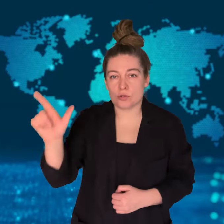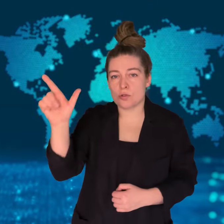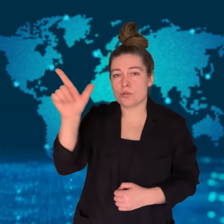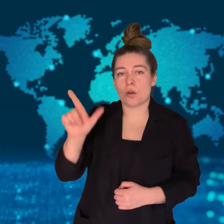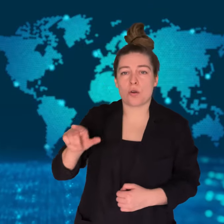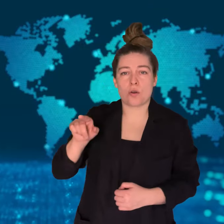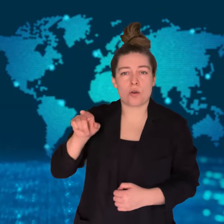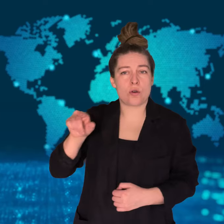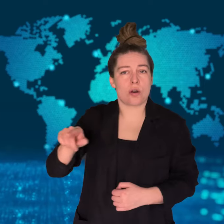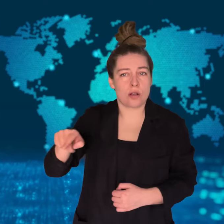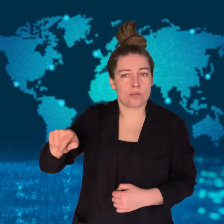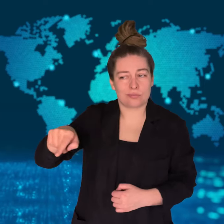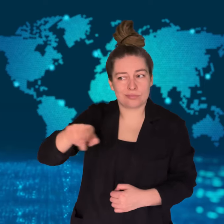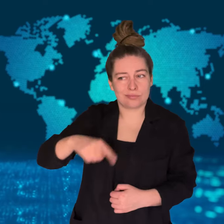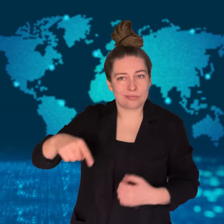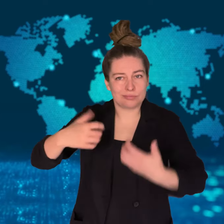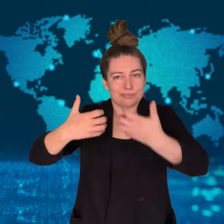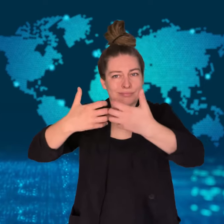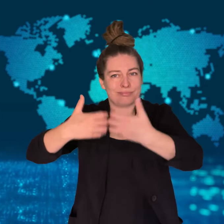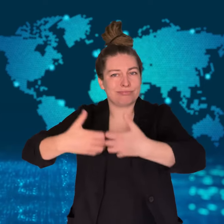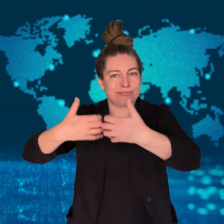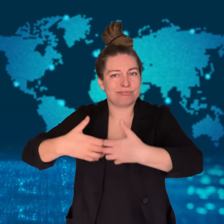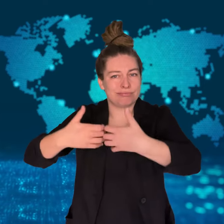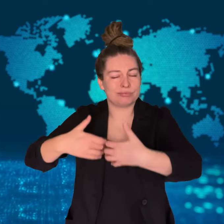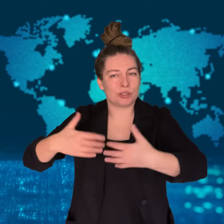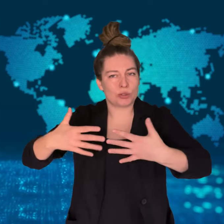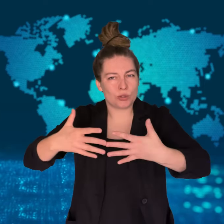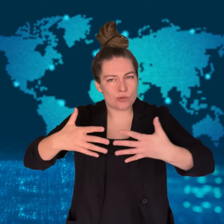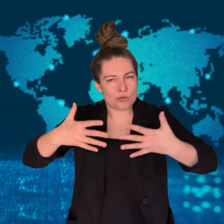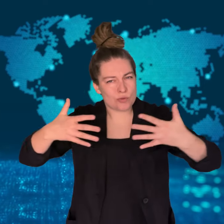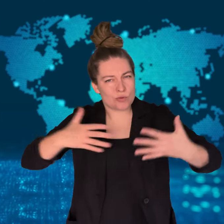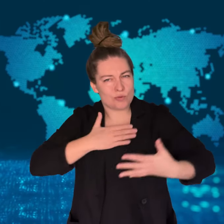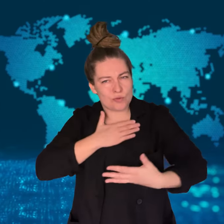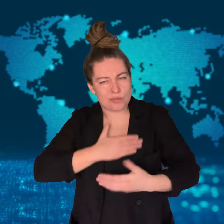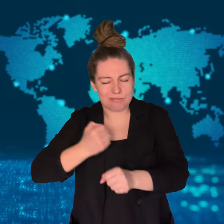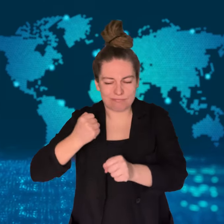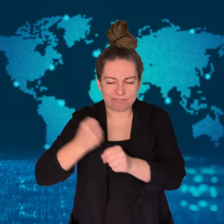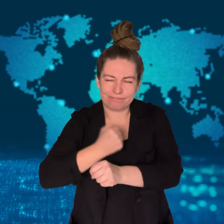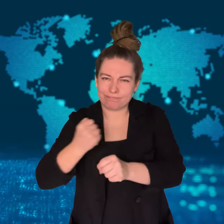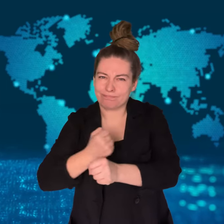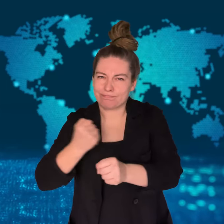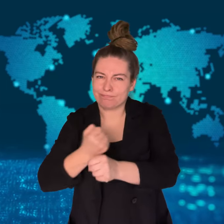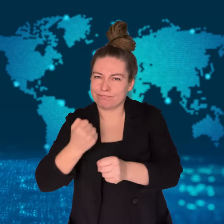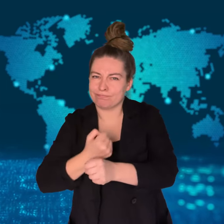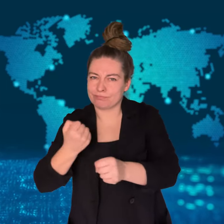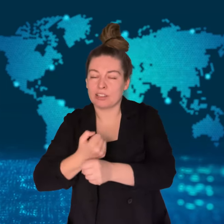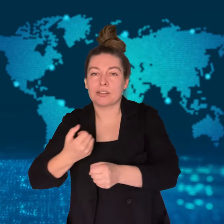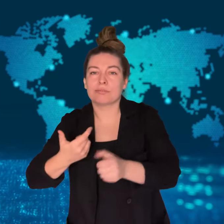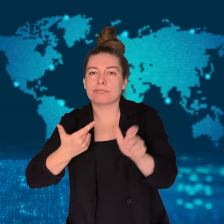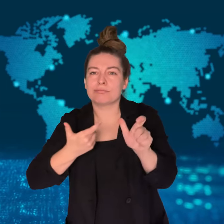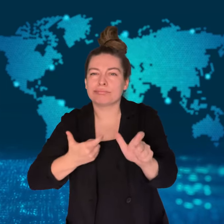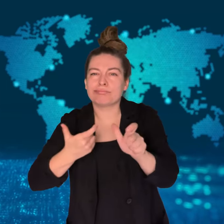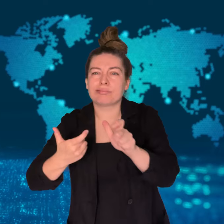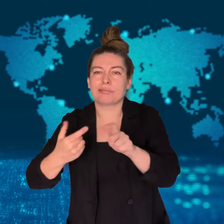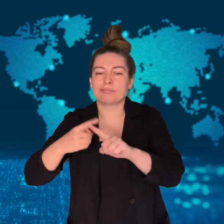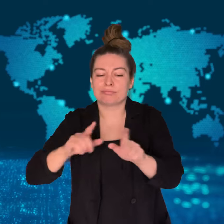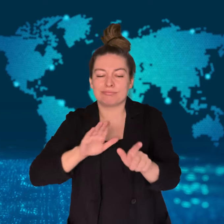[MONIKA]: North Korea's factories are working at "full capacity" to